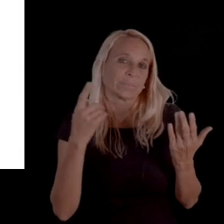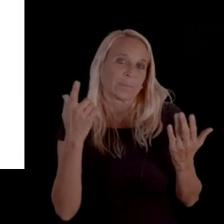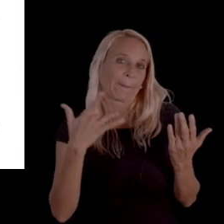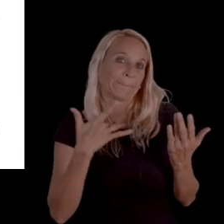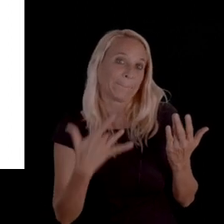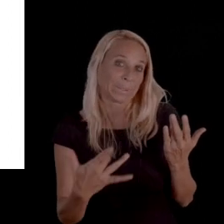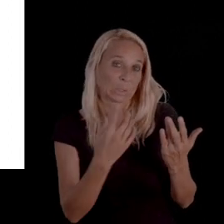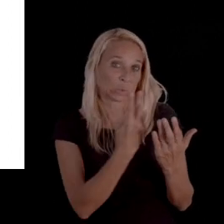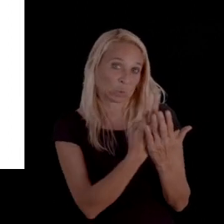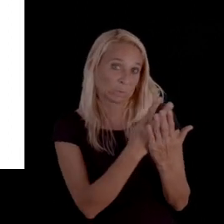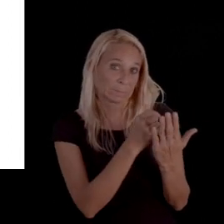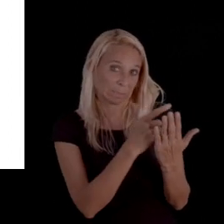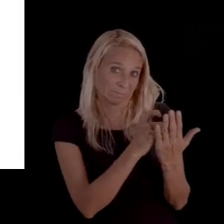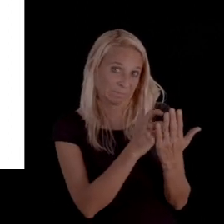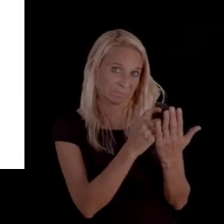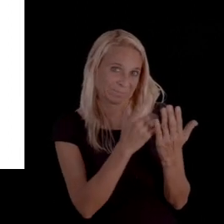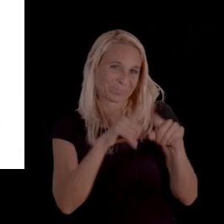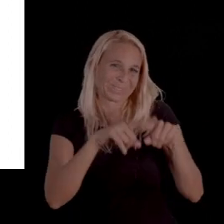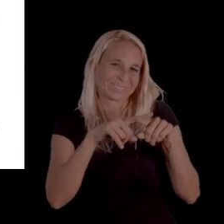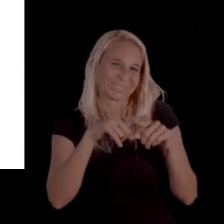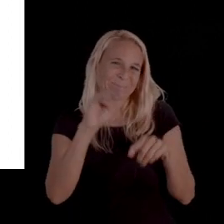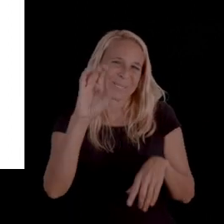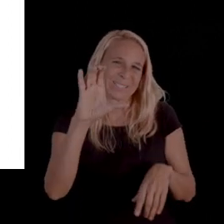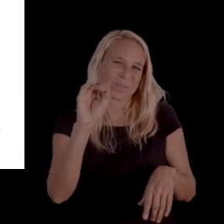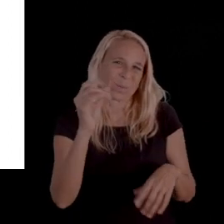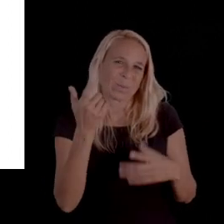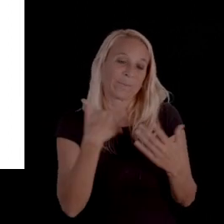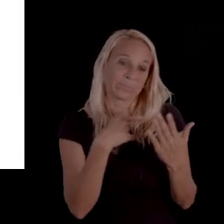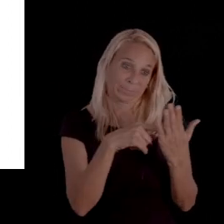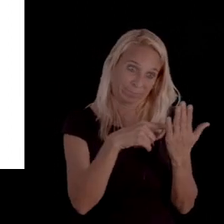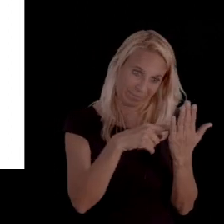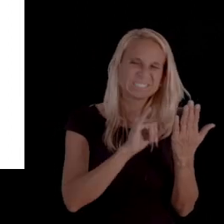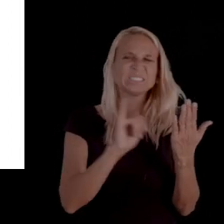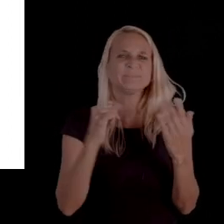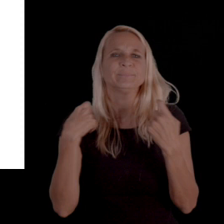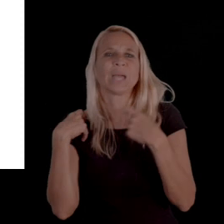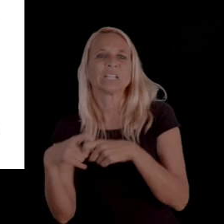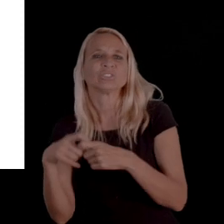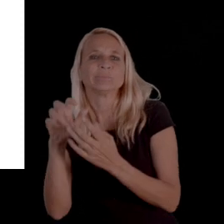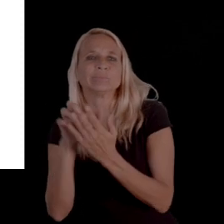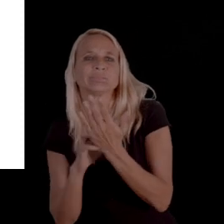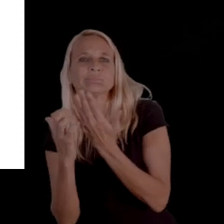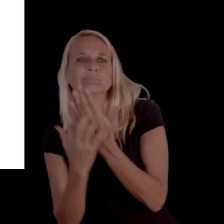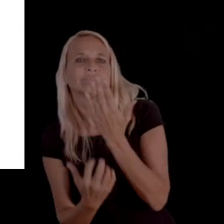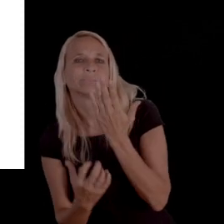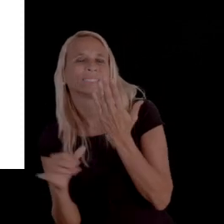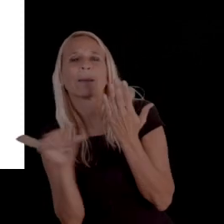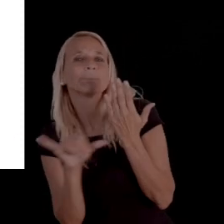here's your two page notice, two to three pages depending on the MCO, here's the copies in Spanish,